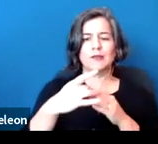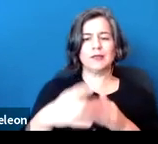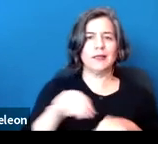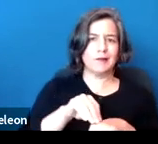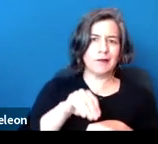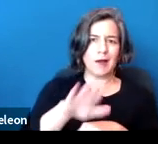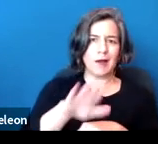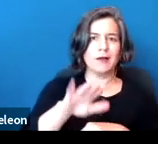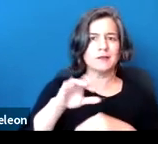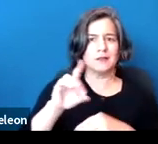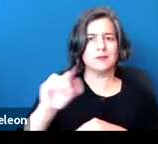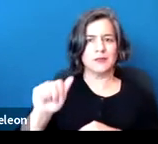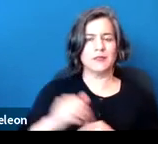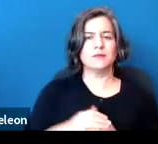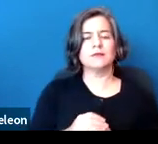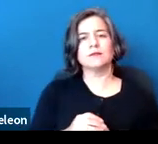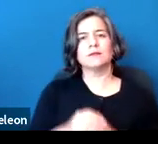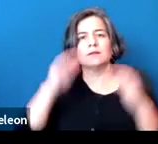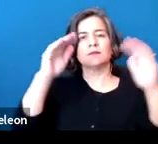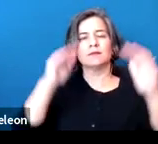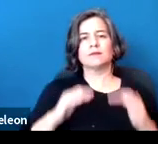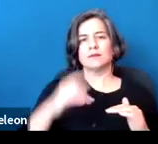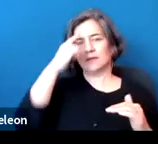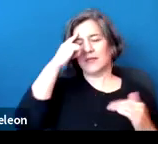There are certainly also mental health disabilities, and these are some